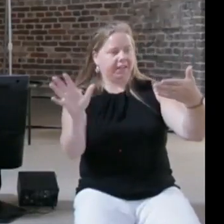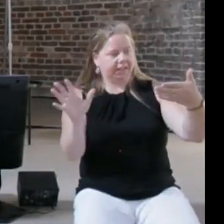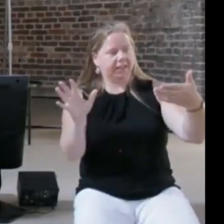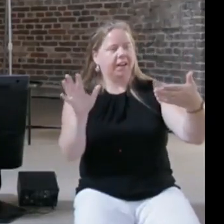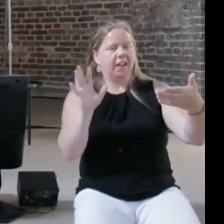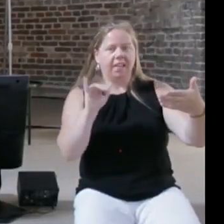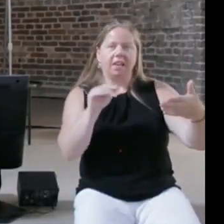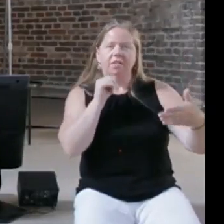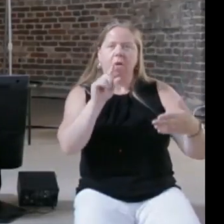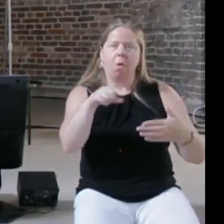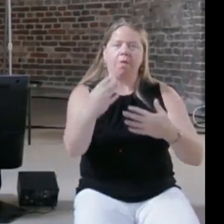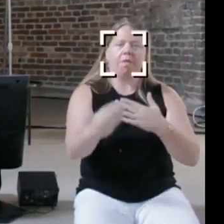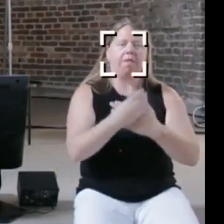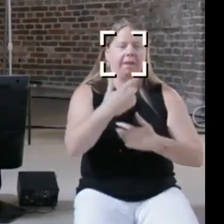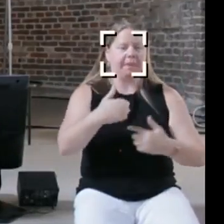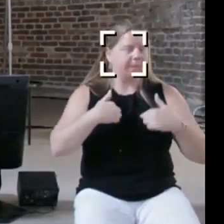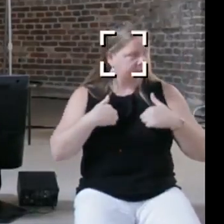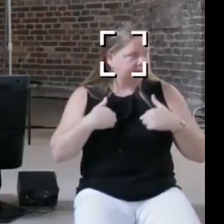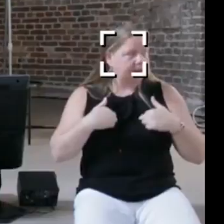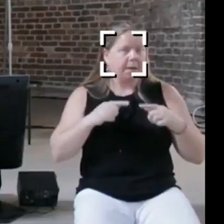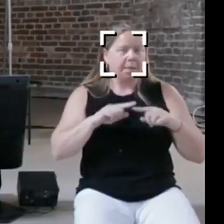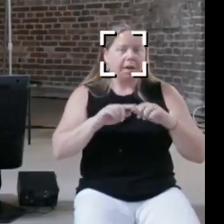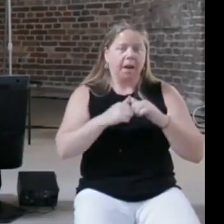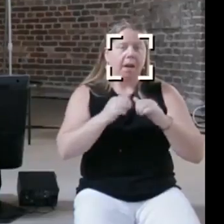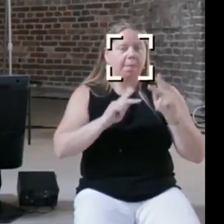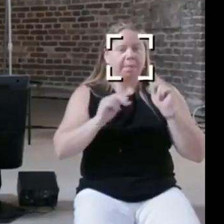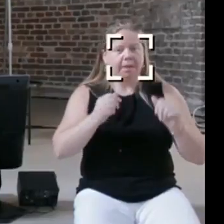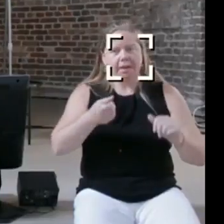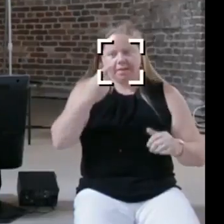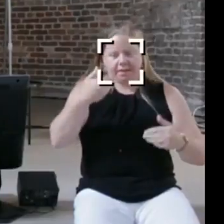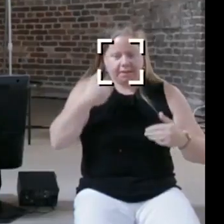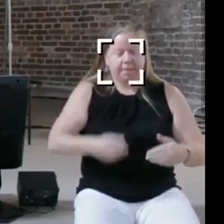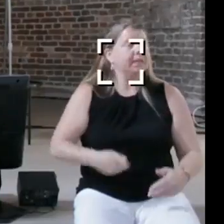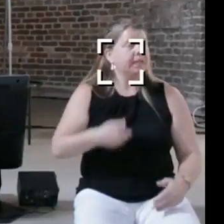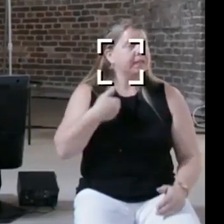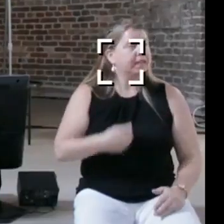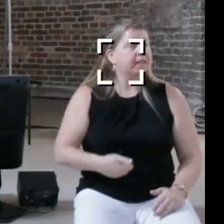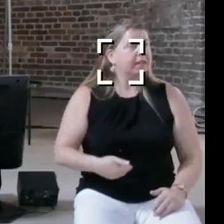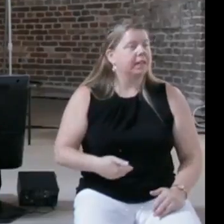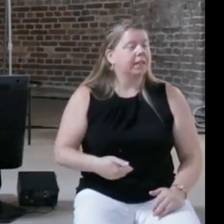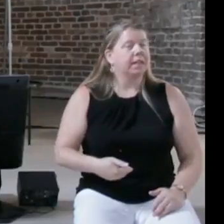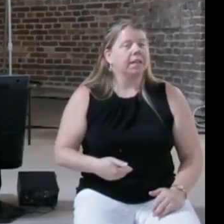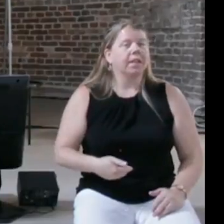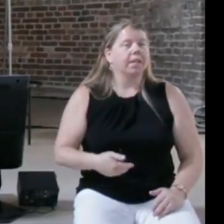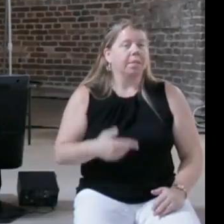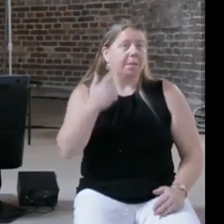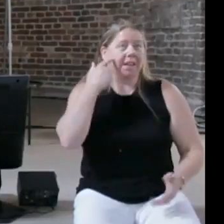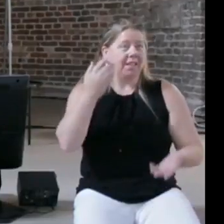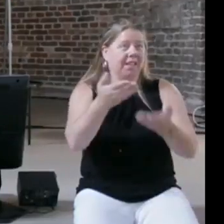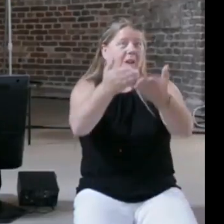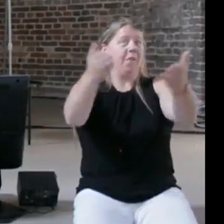me in the way people can understand me or think about me because it's out digitally on the web.